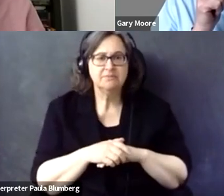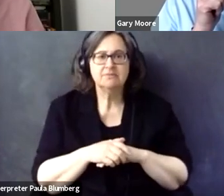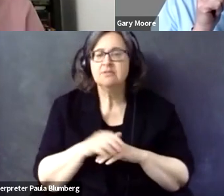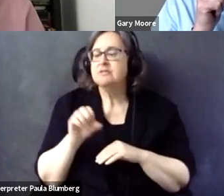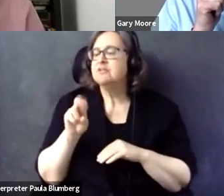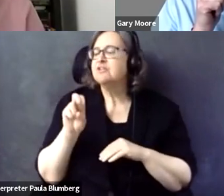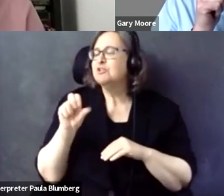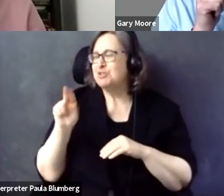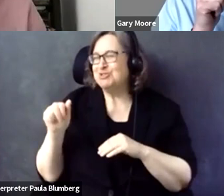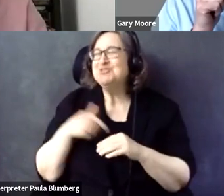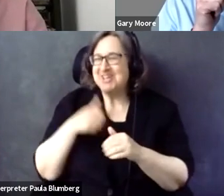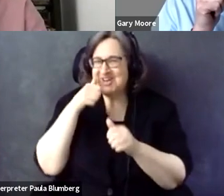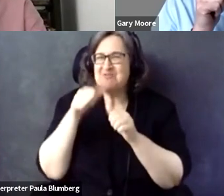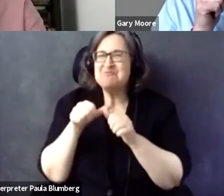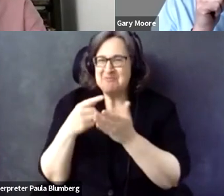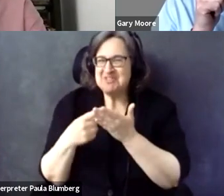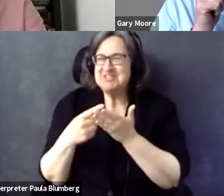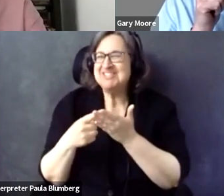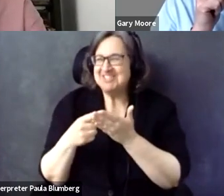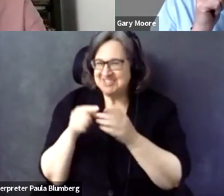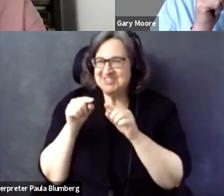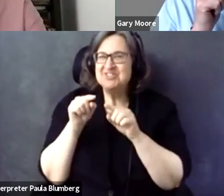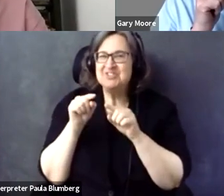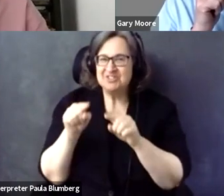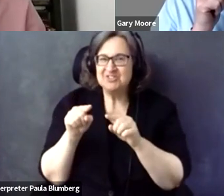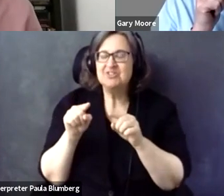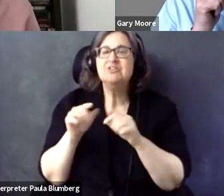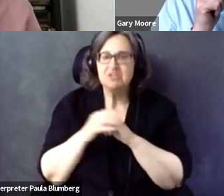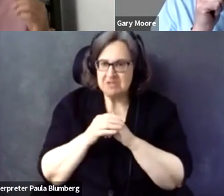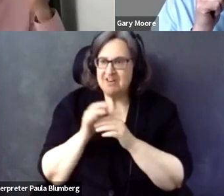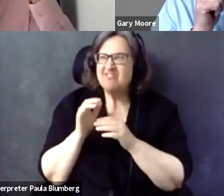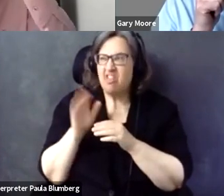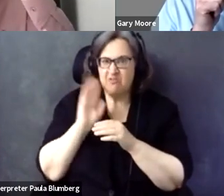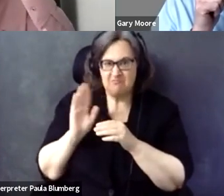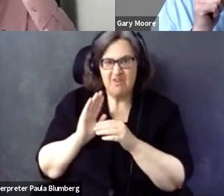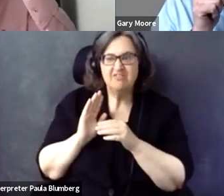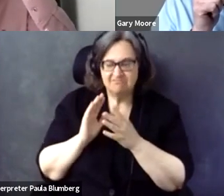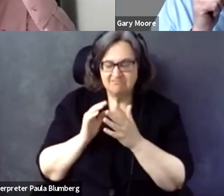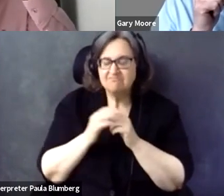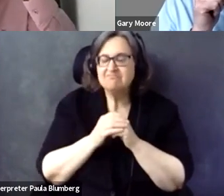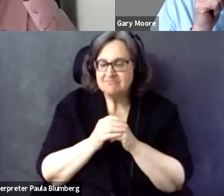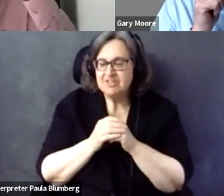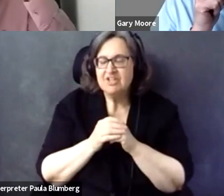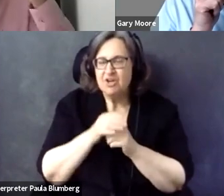will be open source but it would not be imposed on anyone. Thank you. I